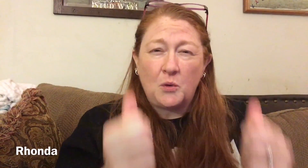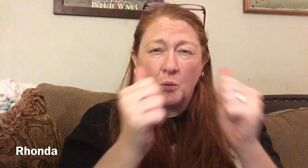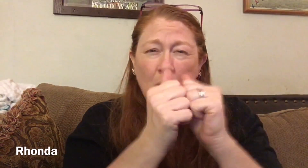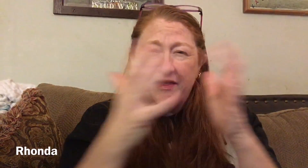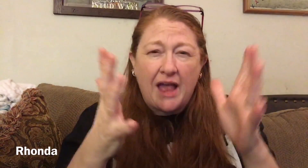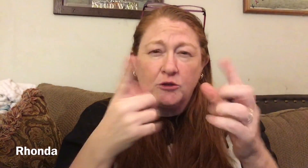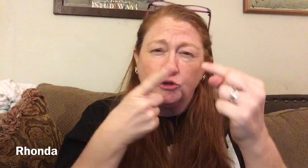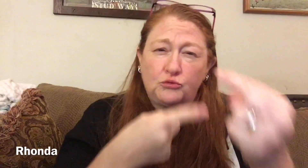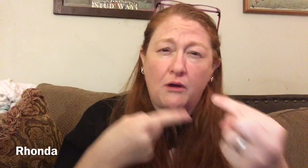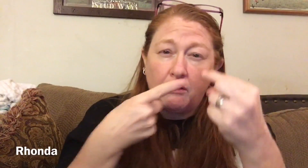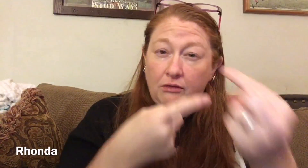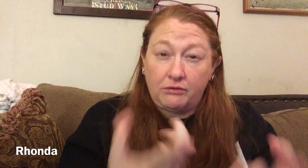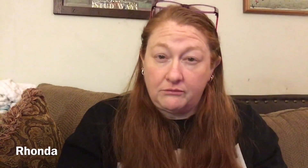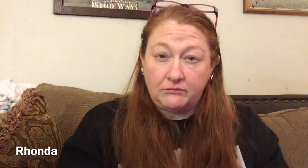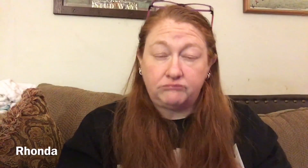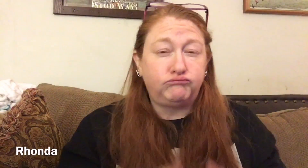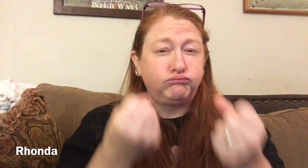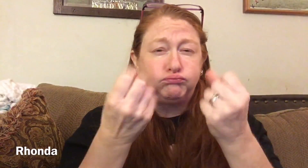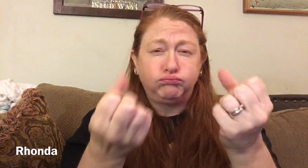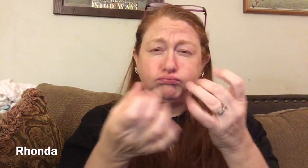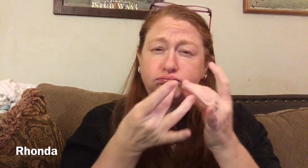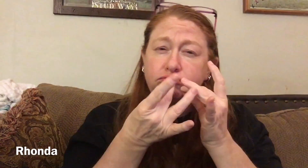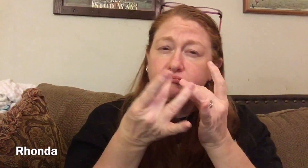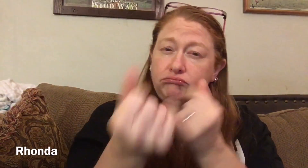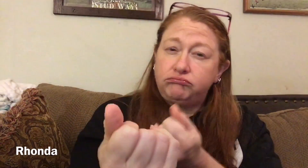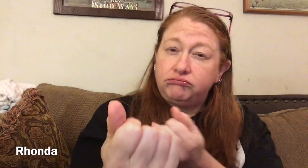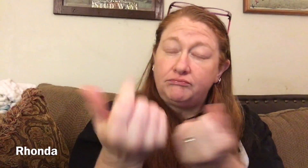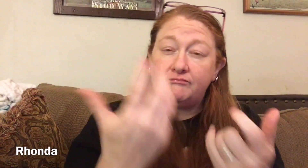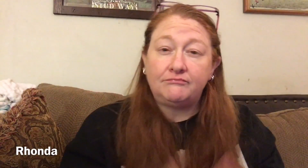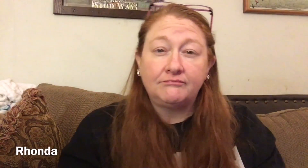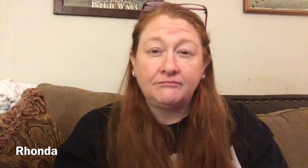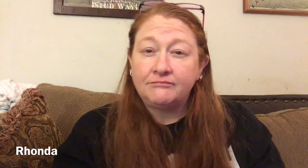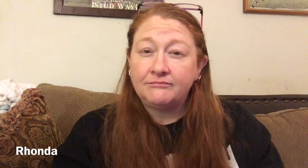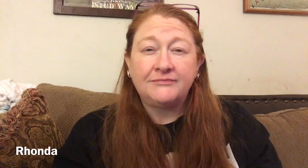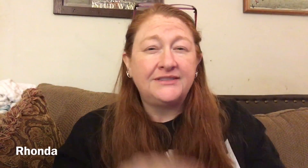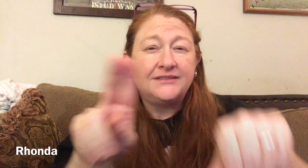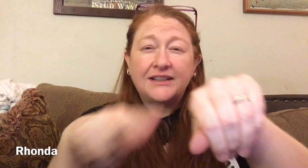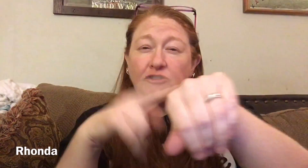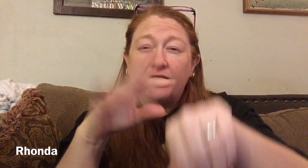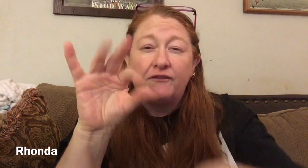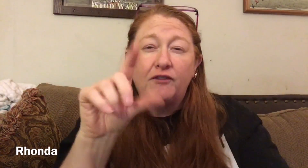without struggle. Signing is fluid like a natural flow.